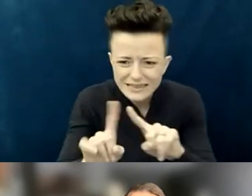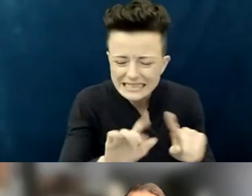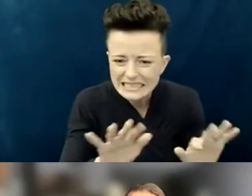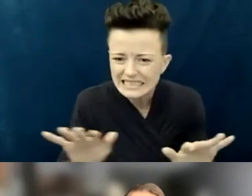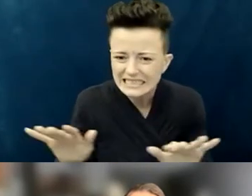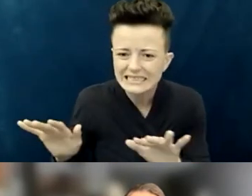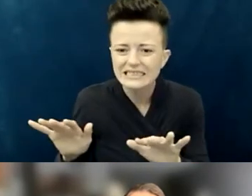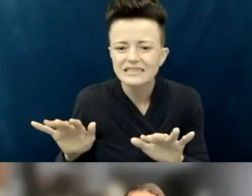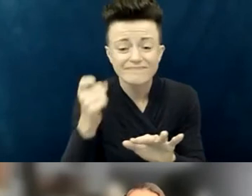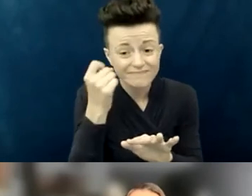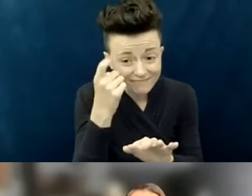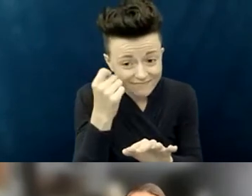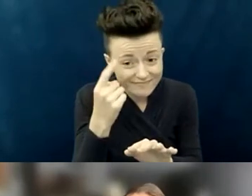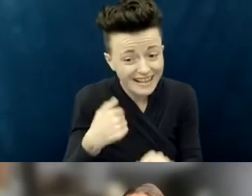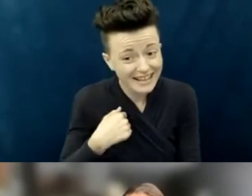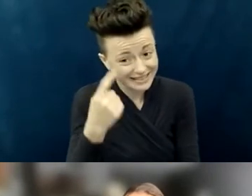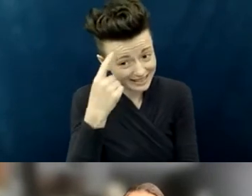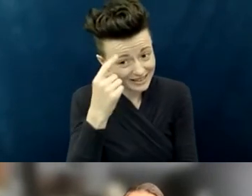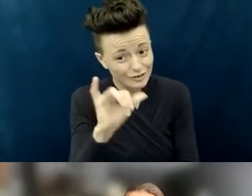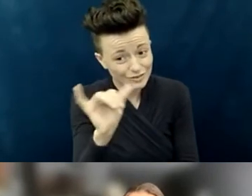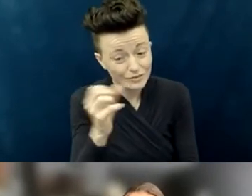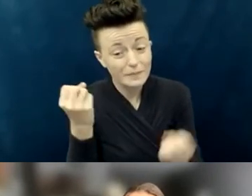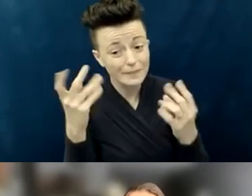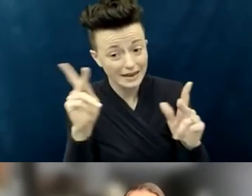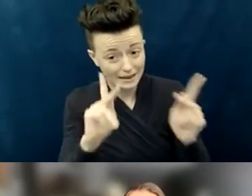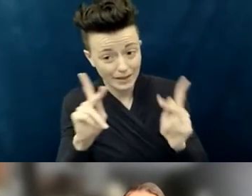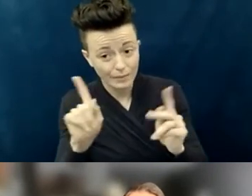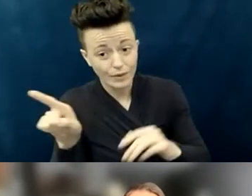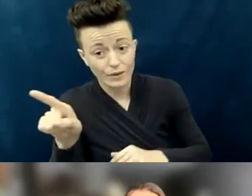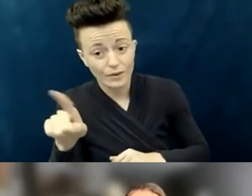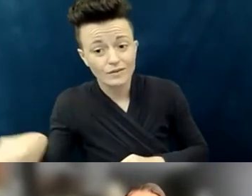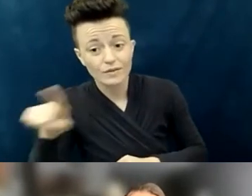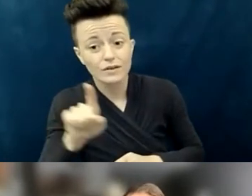to be asked to help, to be part of this change